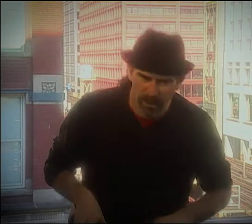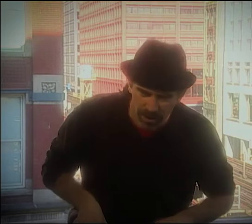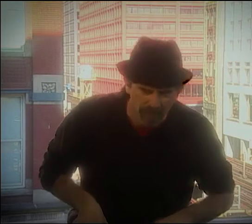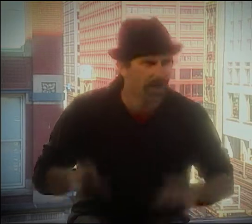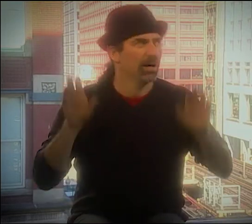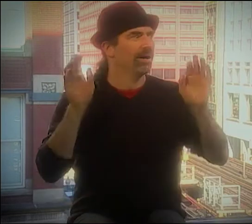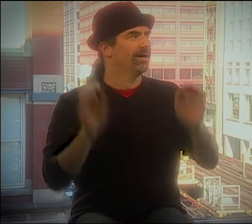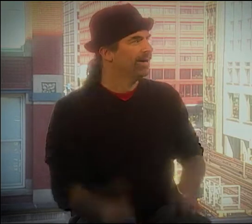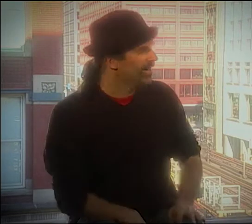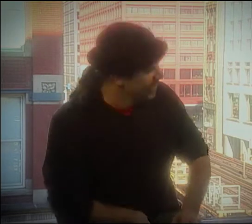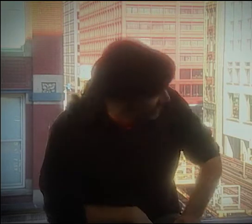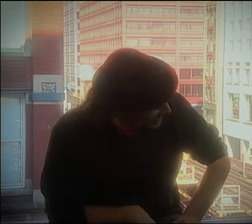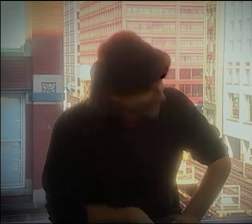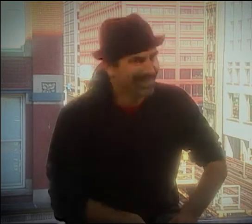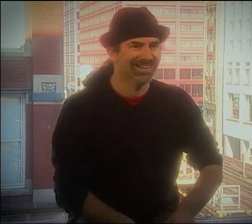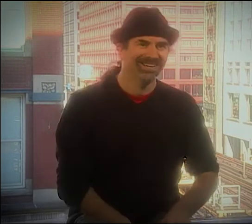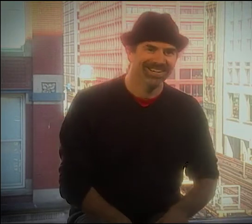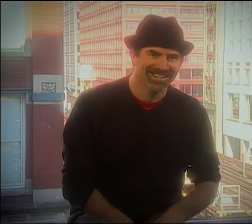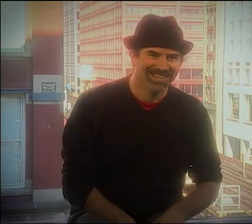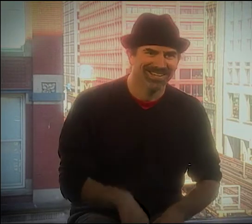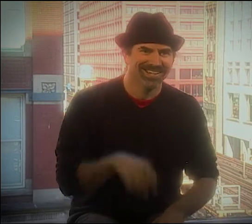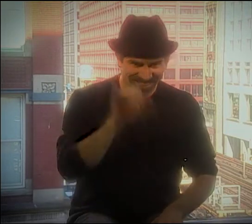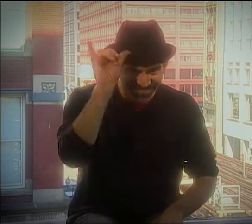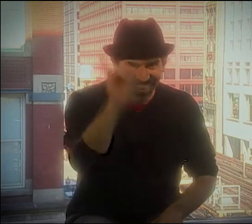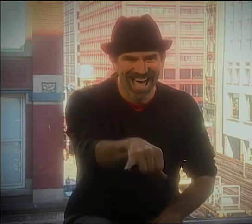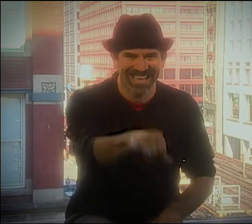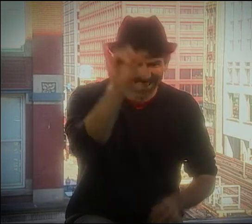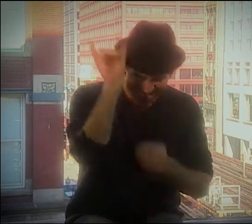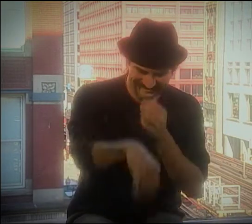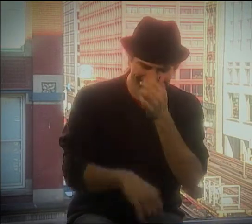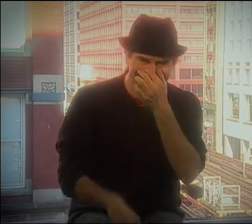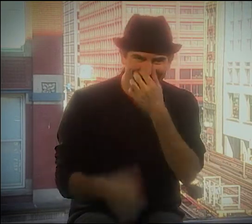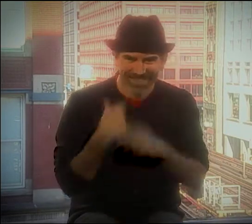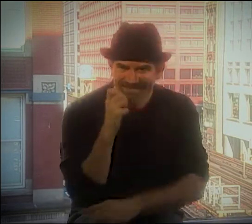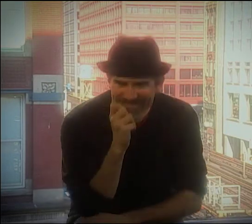IF YOU SEE THAT VIDEO, YOU CAN SEE ME IN THE AUDIENCE ACTING LIKE THIS...